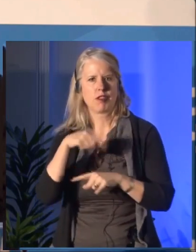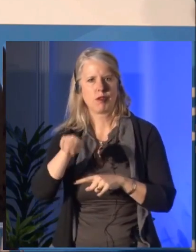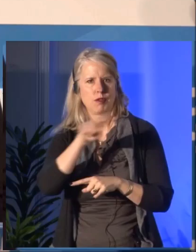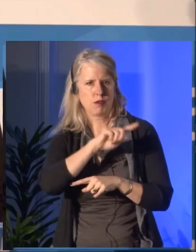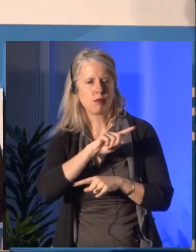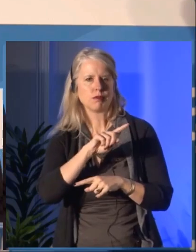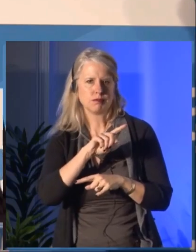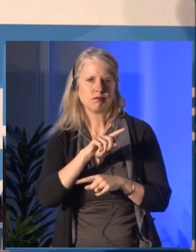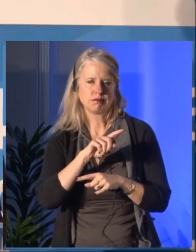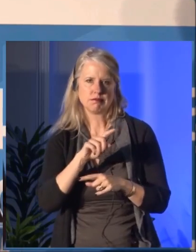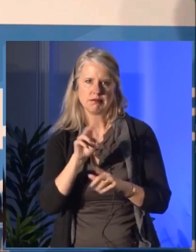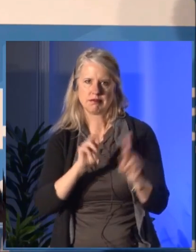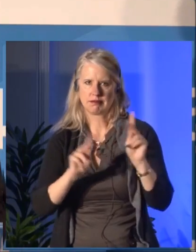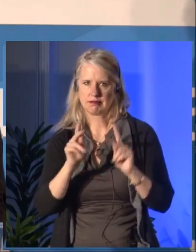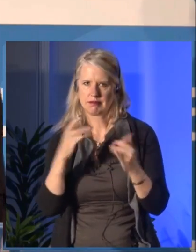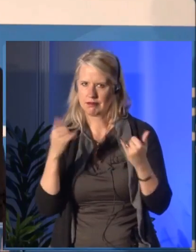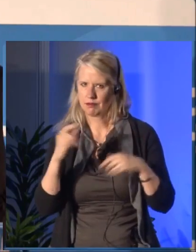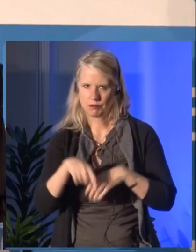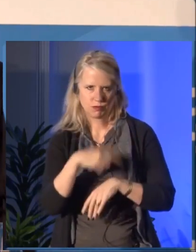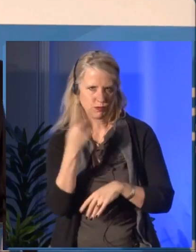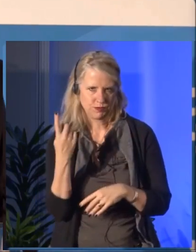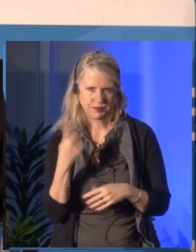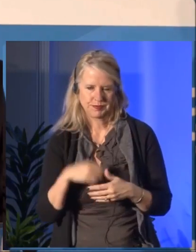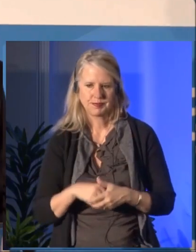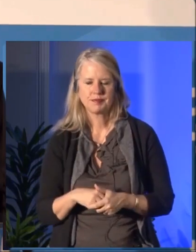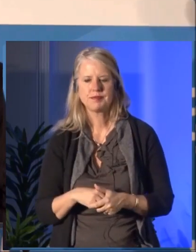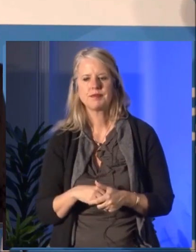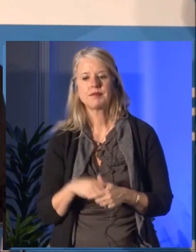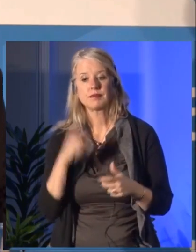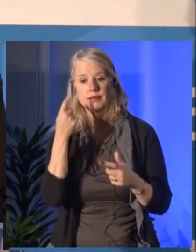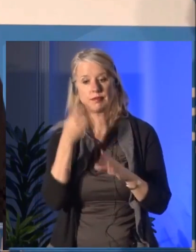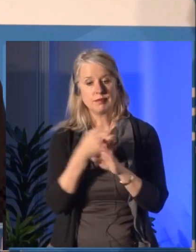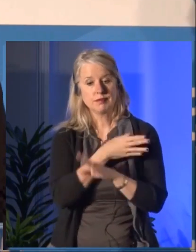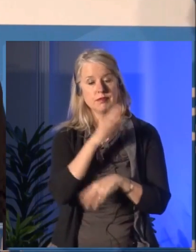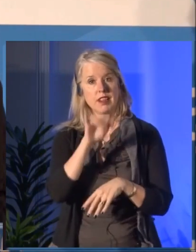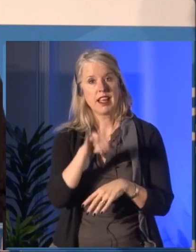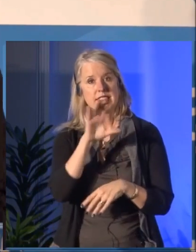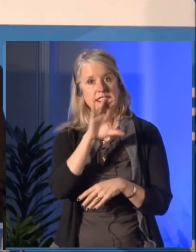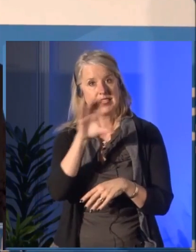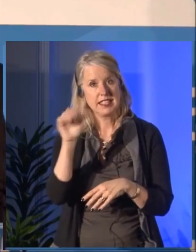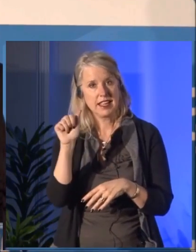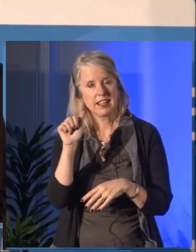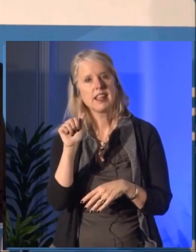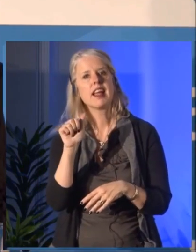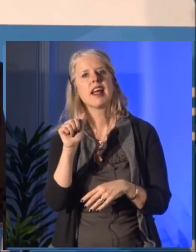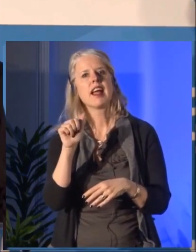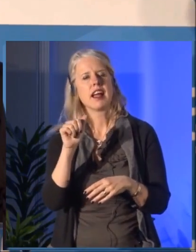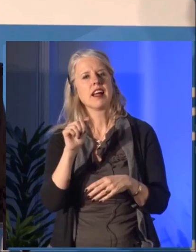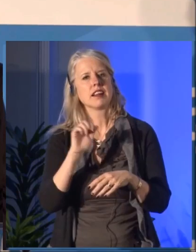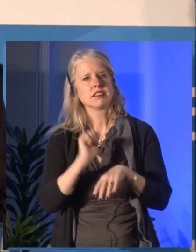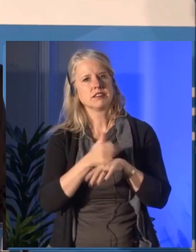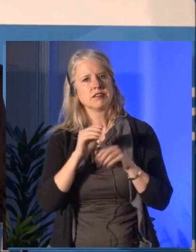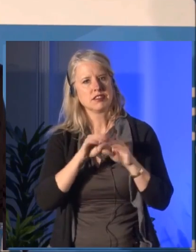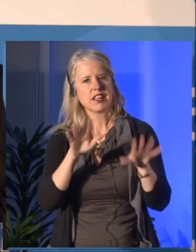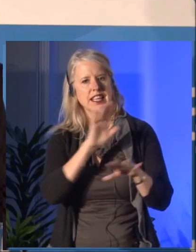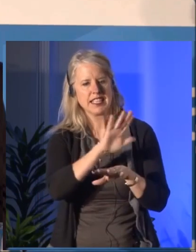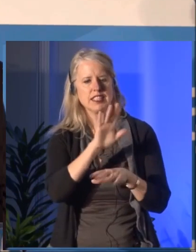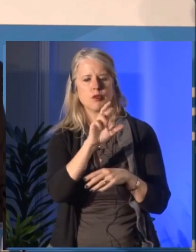Following this meeting we will have the honour of receiving a very powerful and evocative artwork